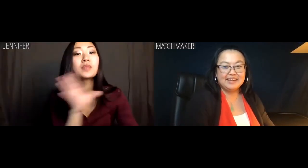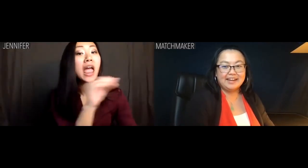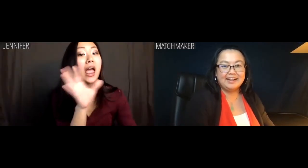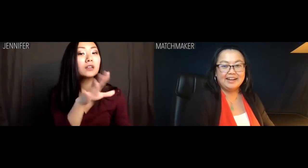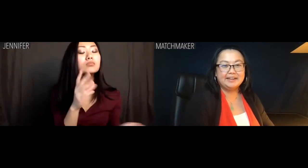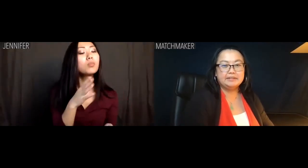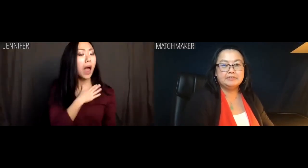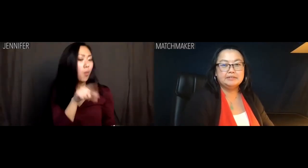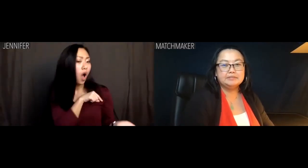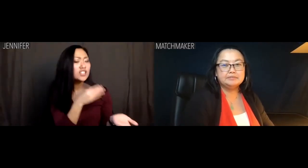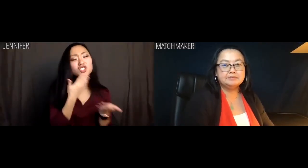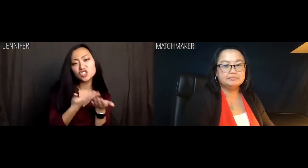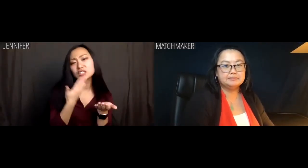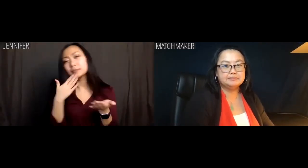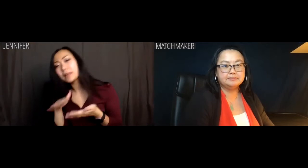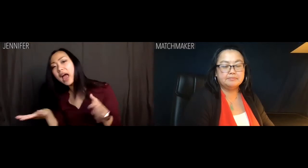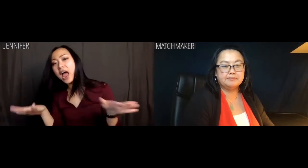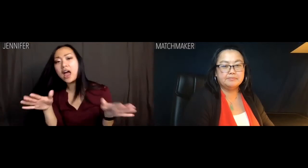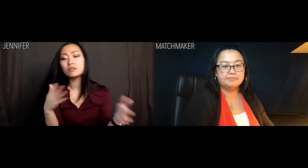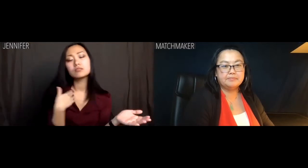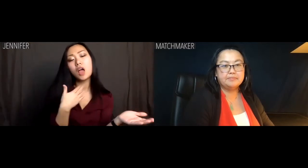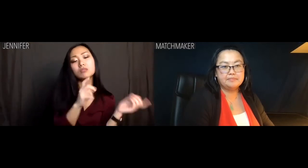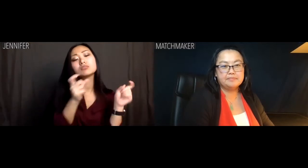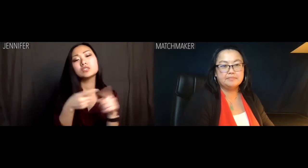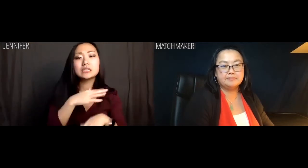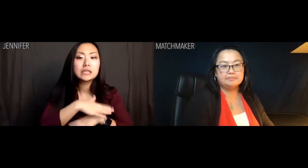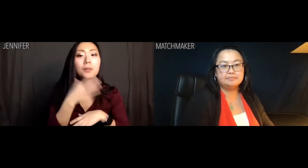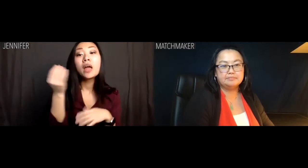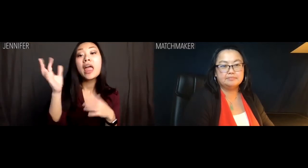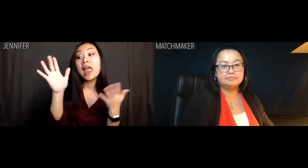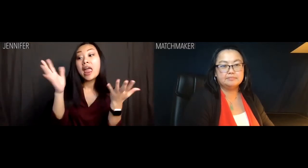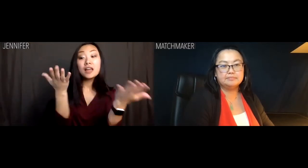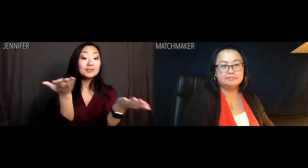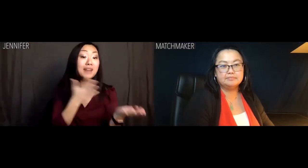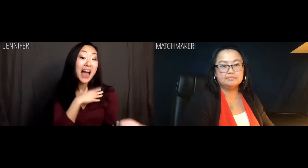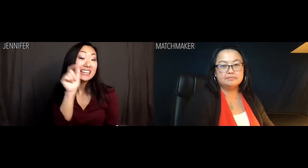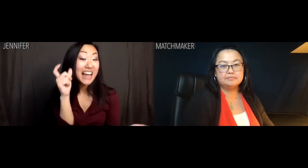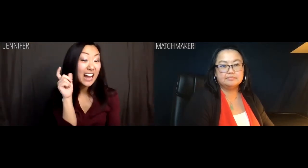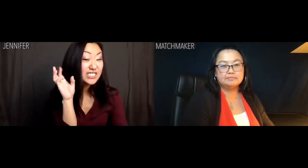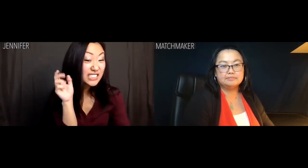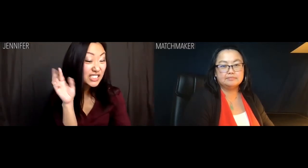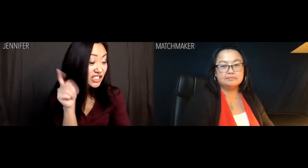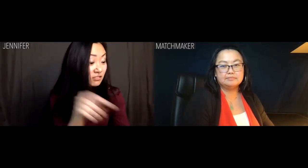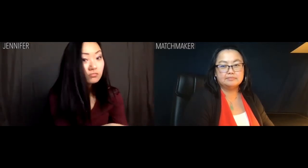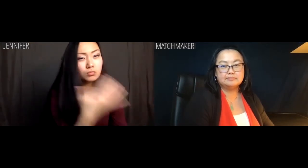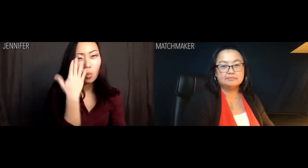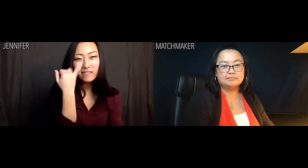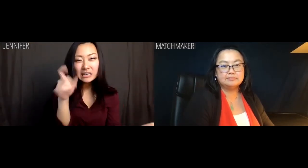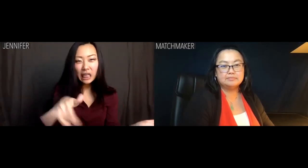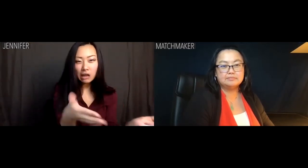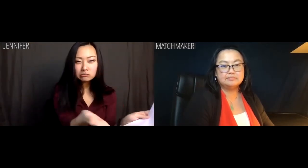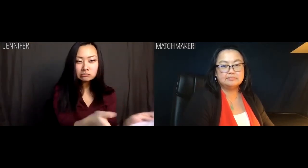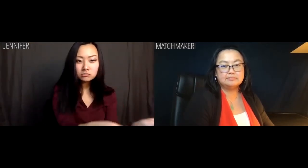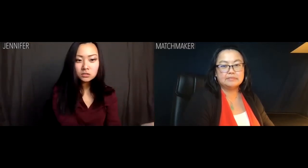Here is a list of the qualities, good and bad, that I bring to the table. And these are my tax returns. Don't know if you need that.